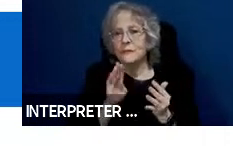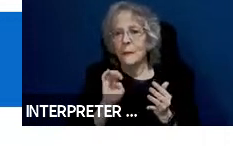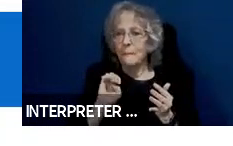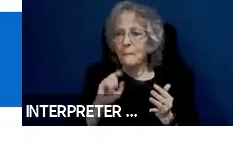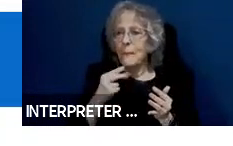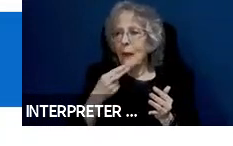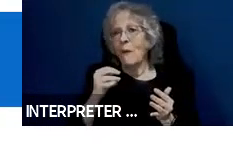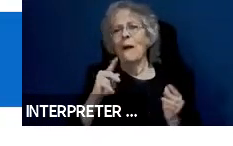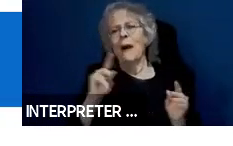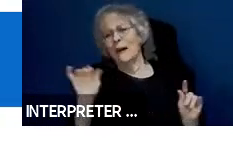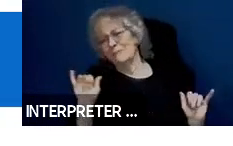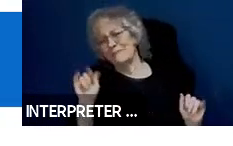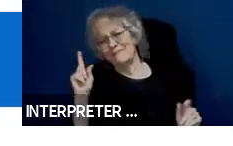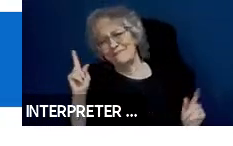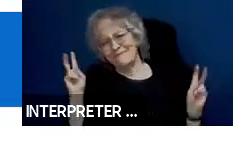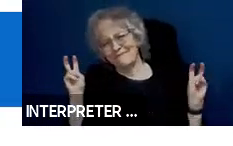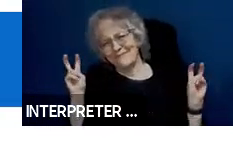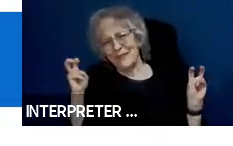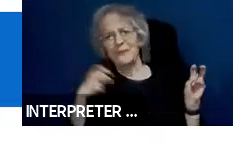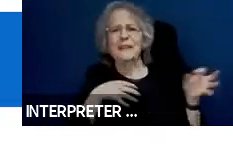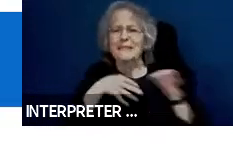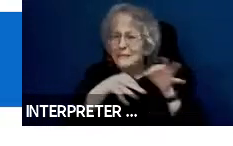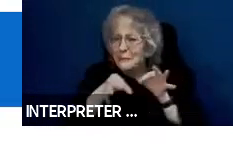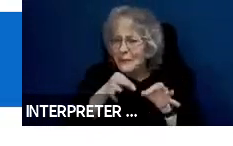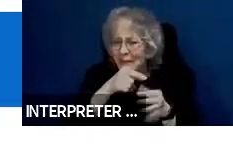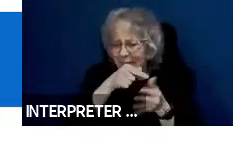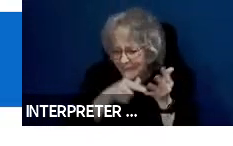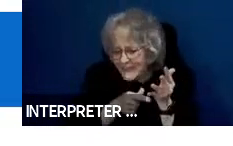and you can tell it to shut up, you always need to be able to tell it to shut up,